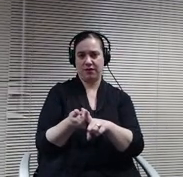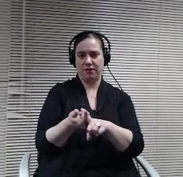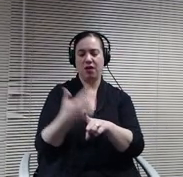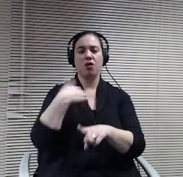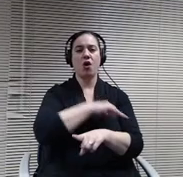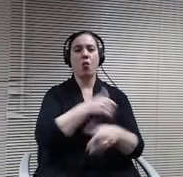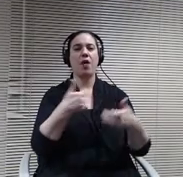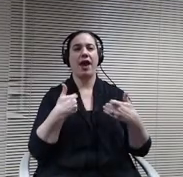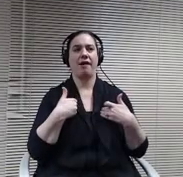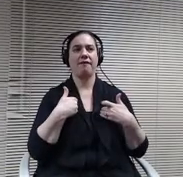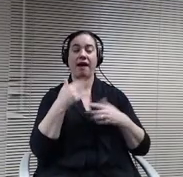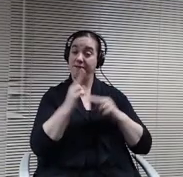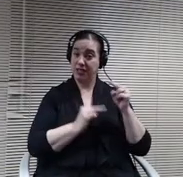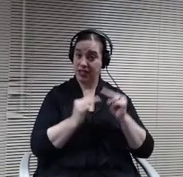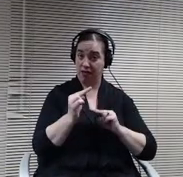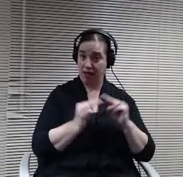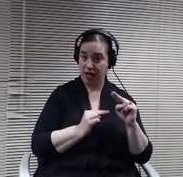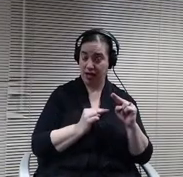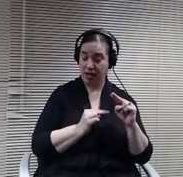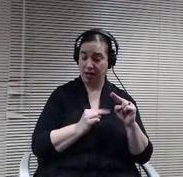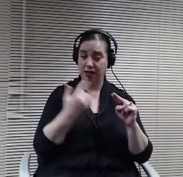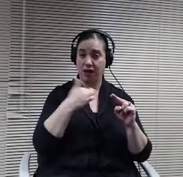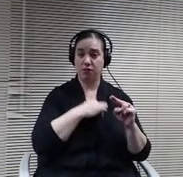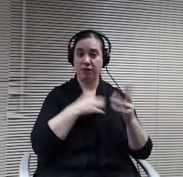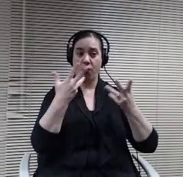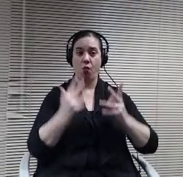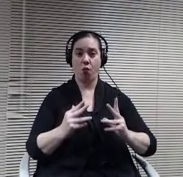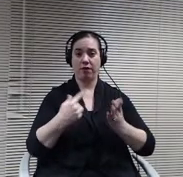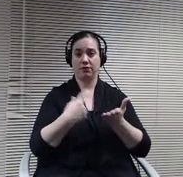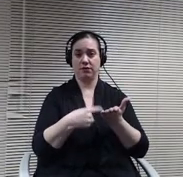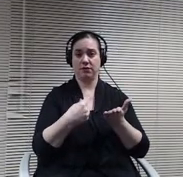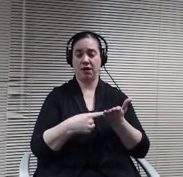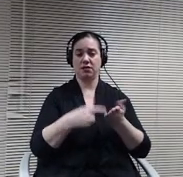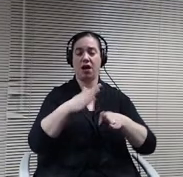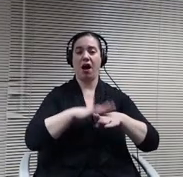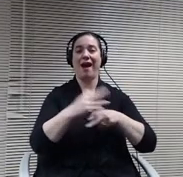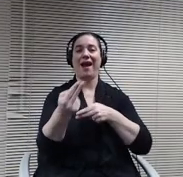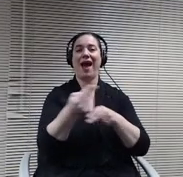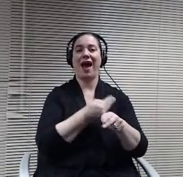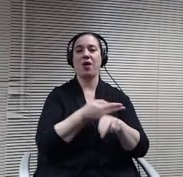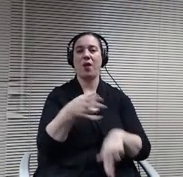the board. On Hwy 7 it's been leased from the owner Foot by